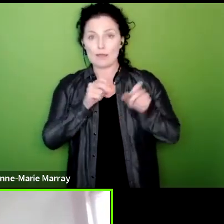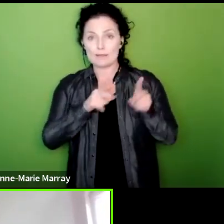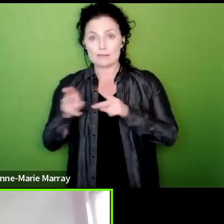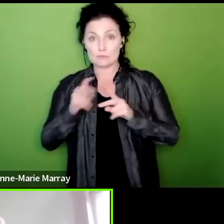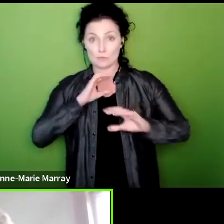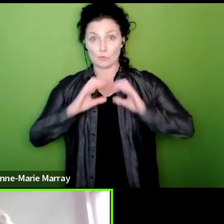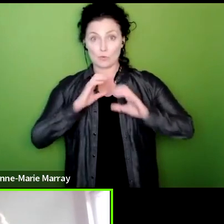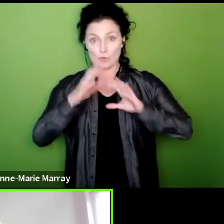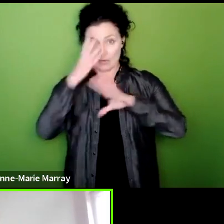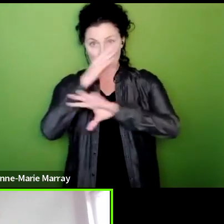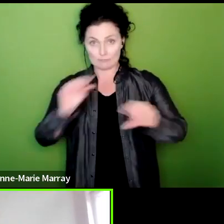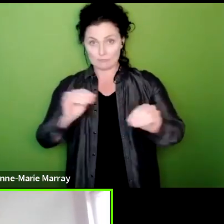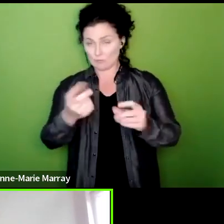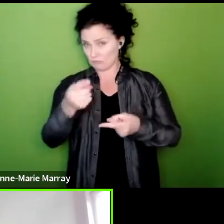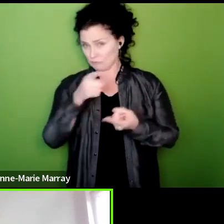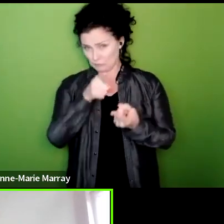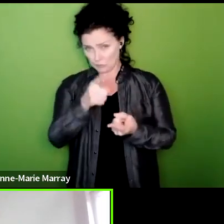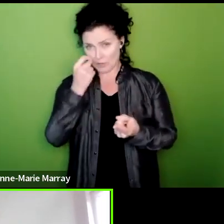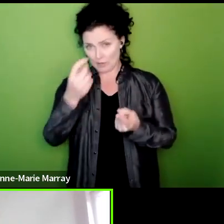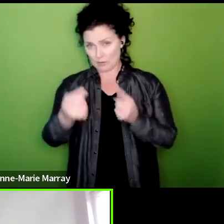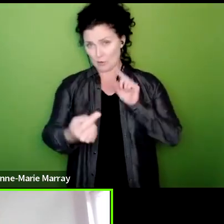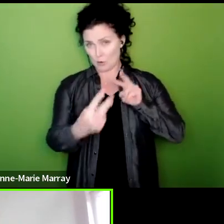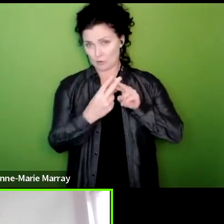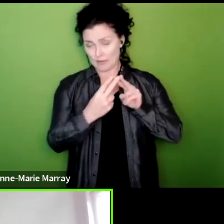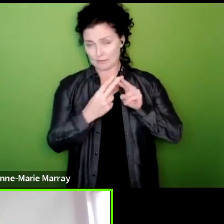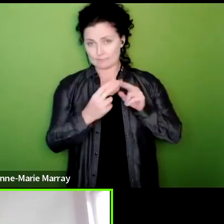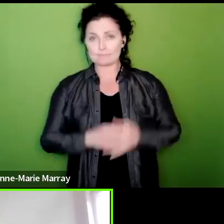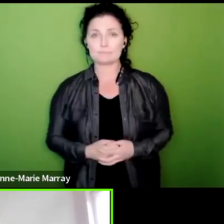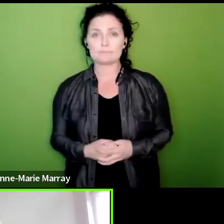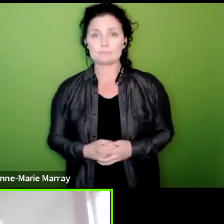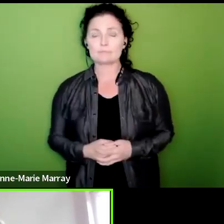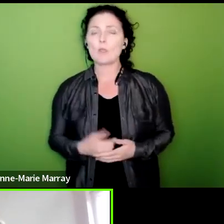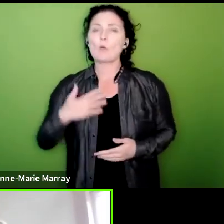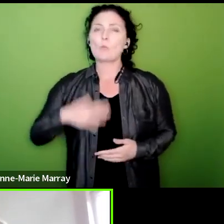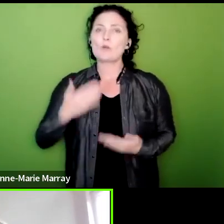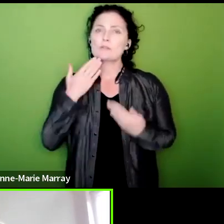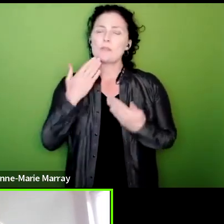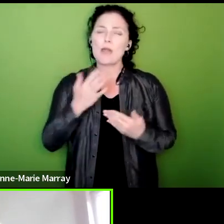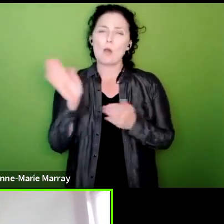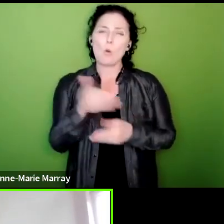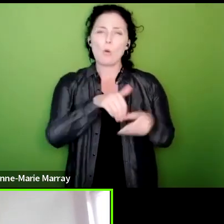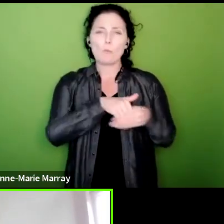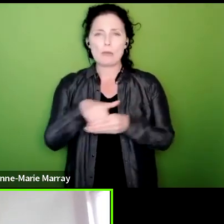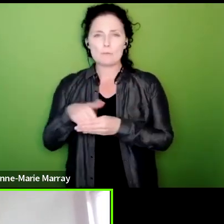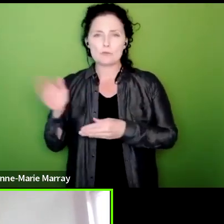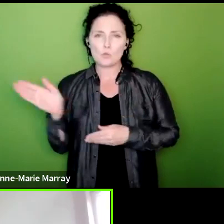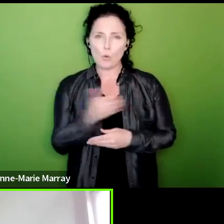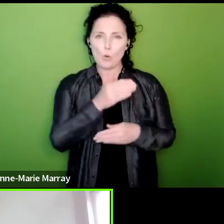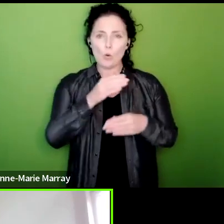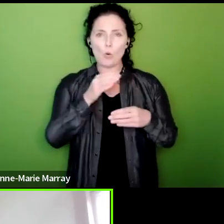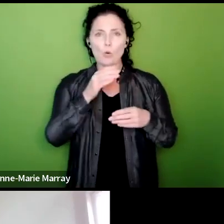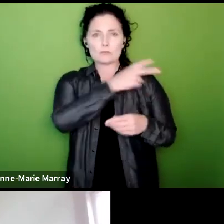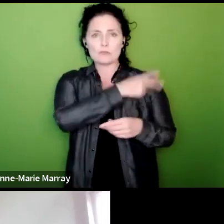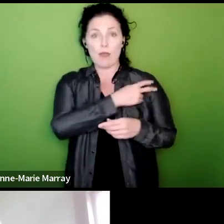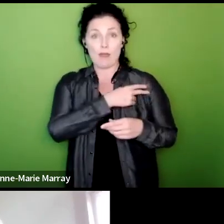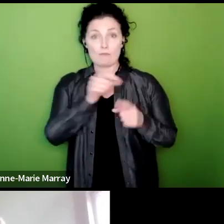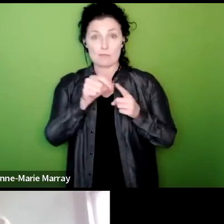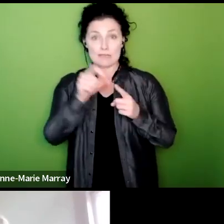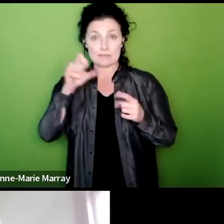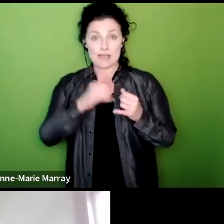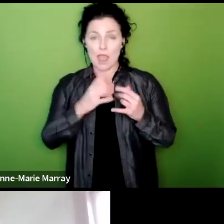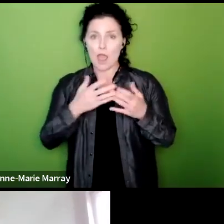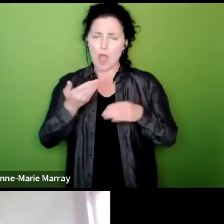all members and all reps uh and staff at PCS who have worked so hard over the past six weeks and